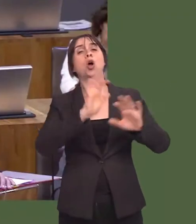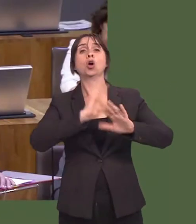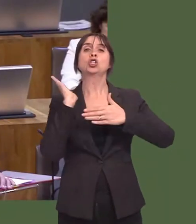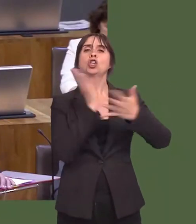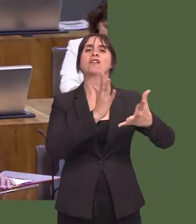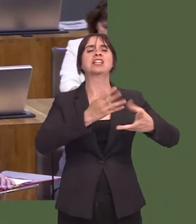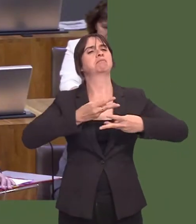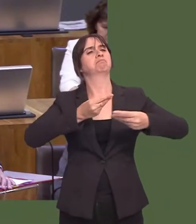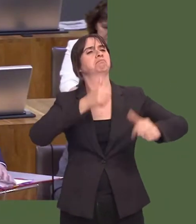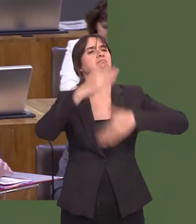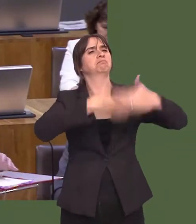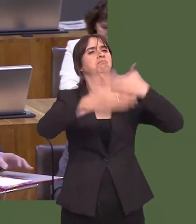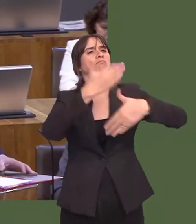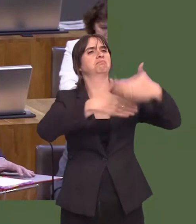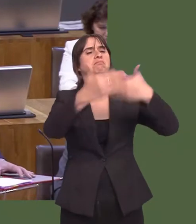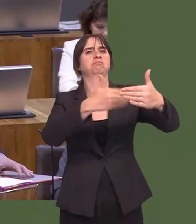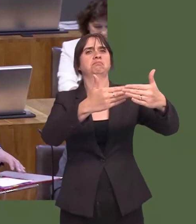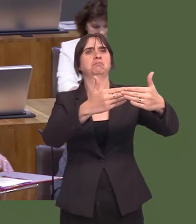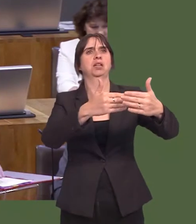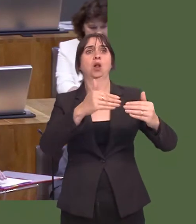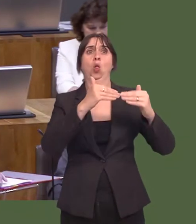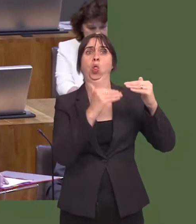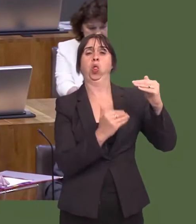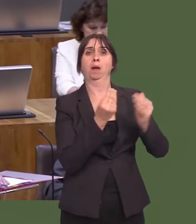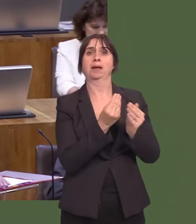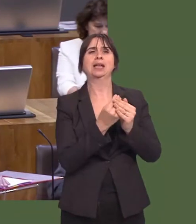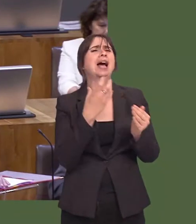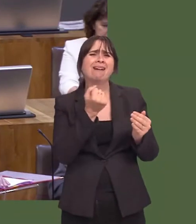We have ensured that these organisations have sufficient cash to meet their normal commitments,